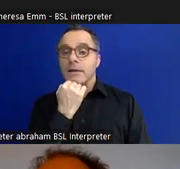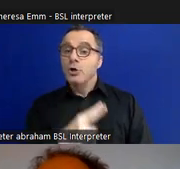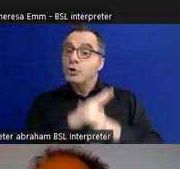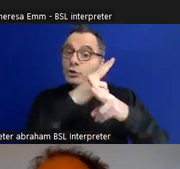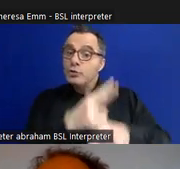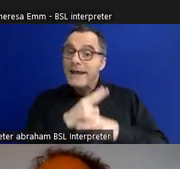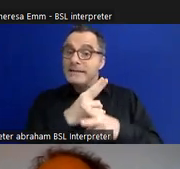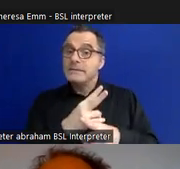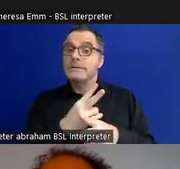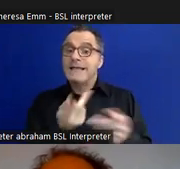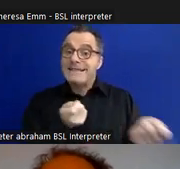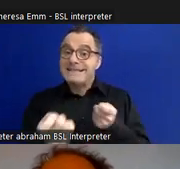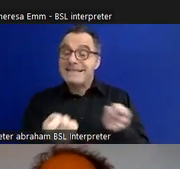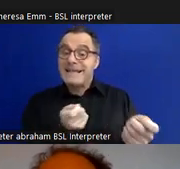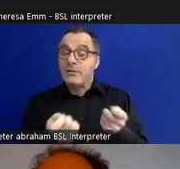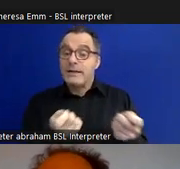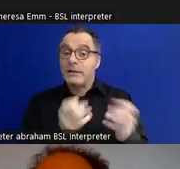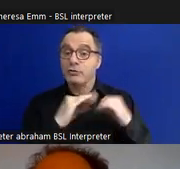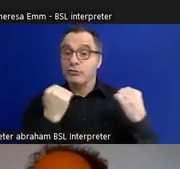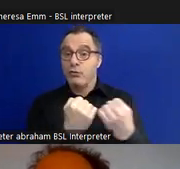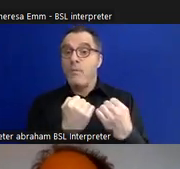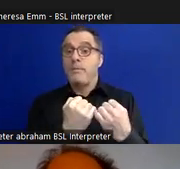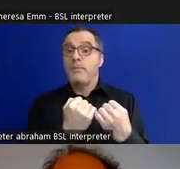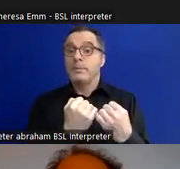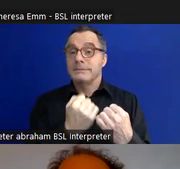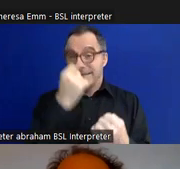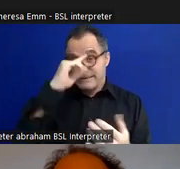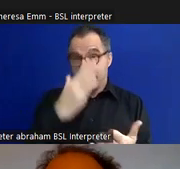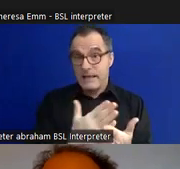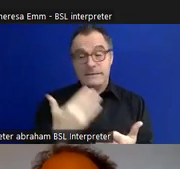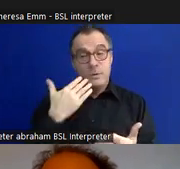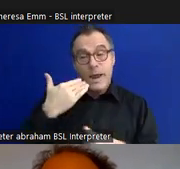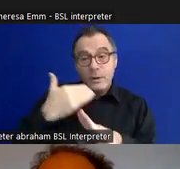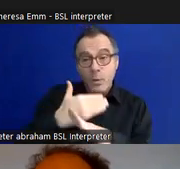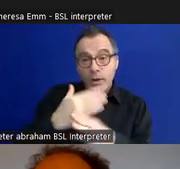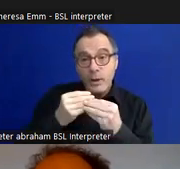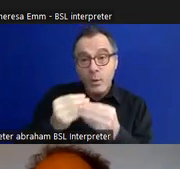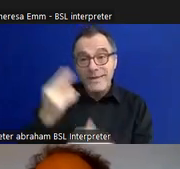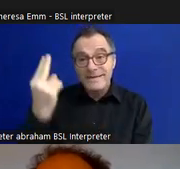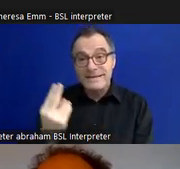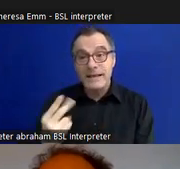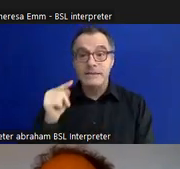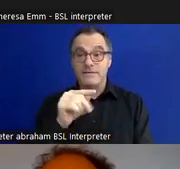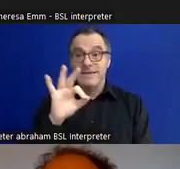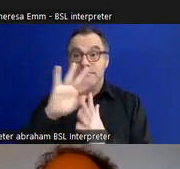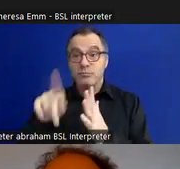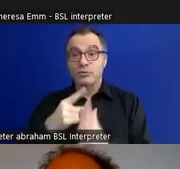group members came up with when working with the exhibition designers on the project and